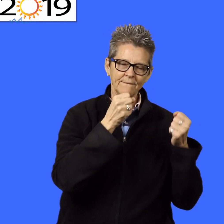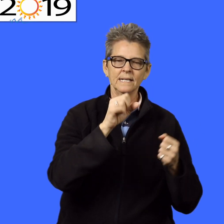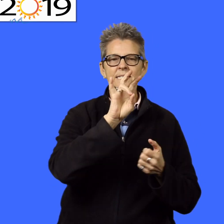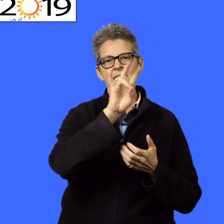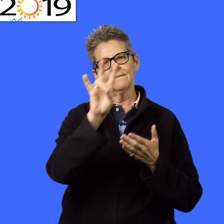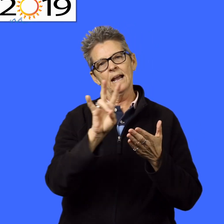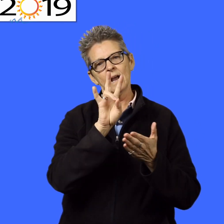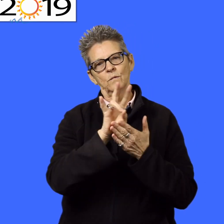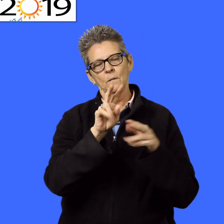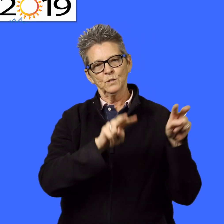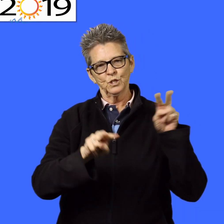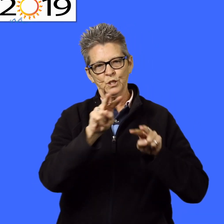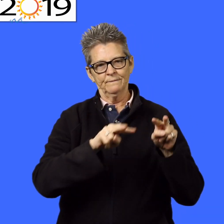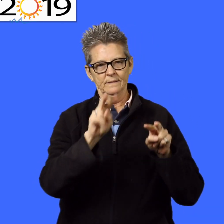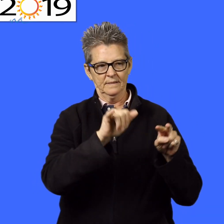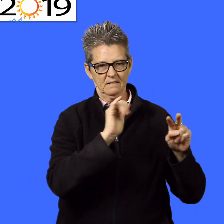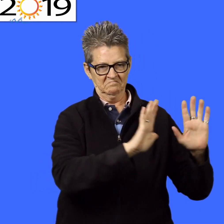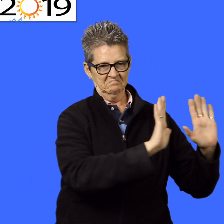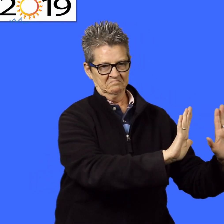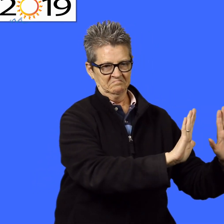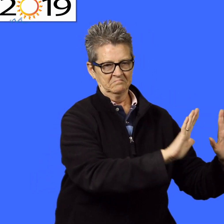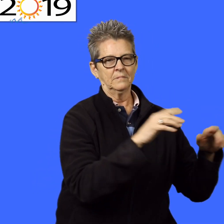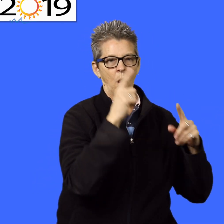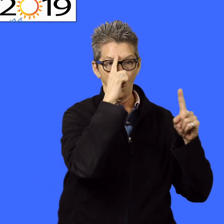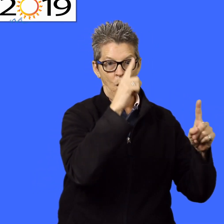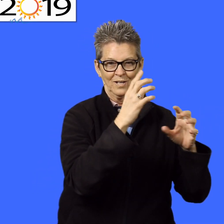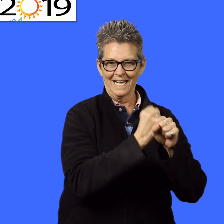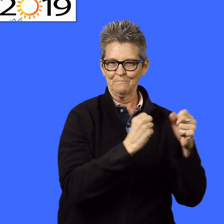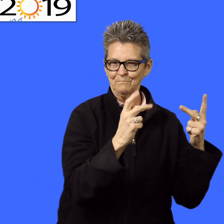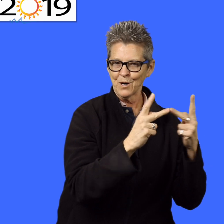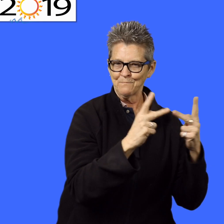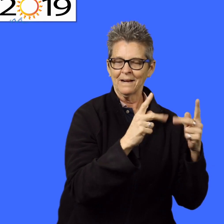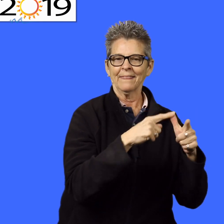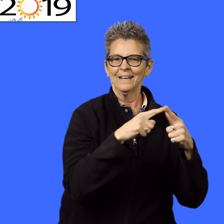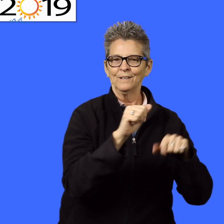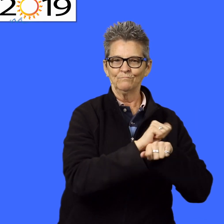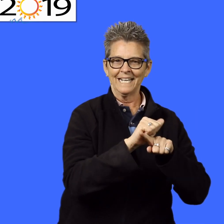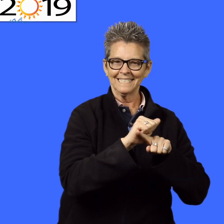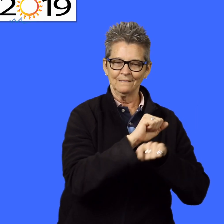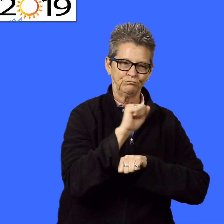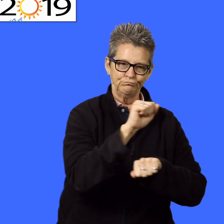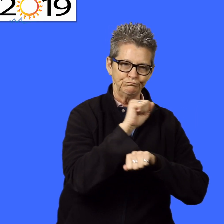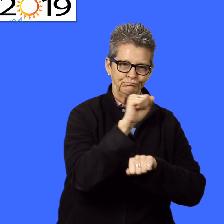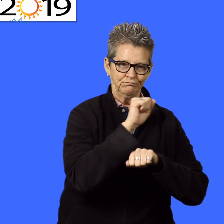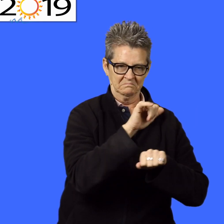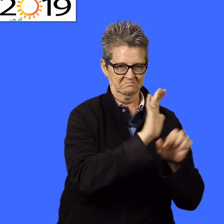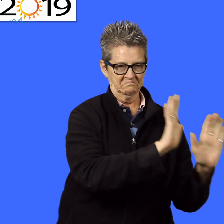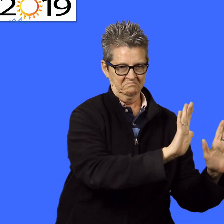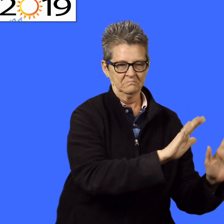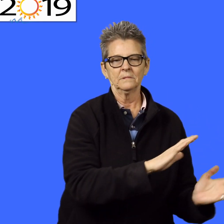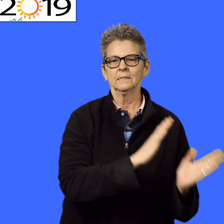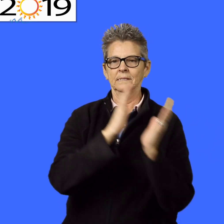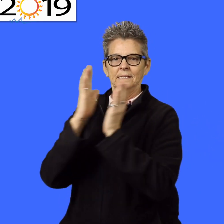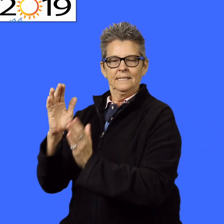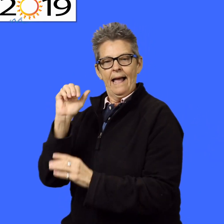of classroom instruction, 7 hours of driving practice, and 7 hours of driving observation with the goal of obtaining a Learner's Permit.